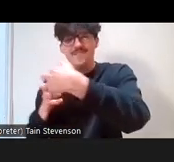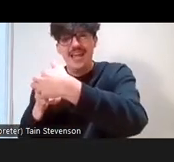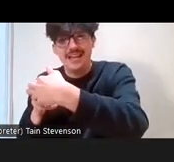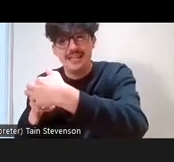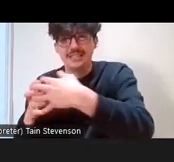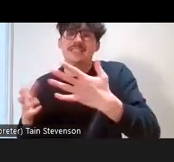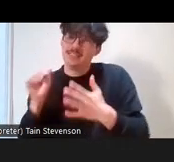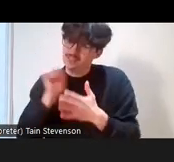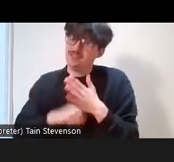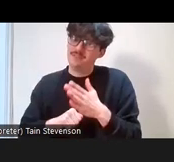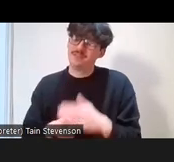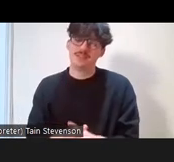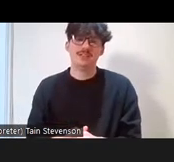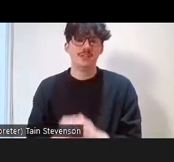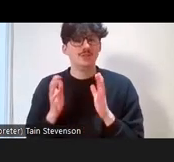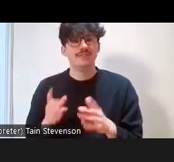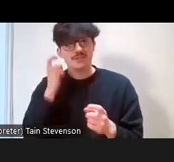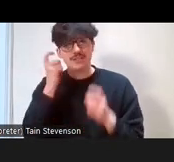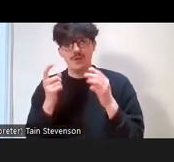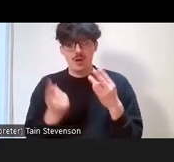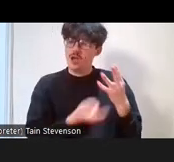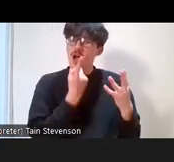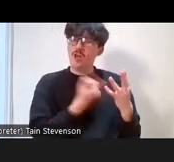so think about those other protected characteristics and what other